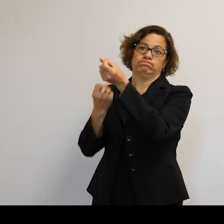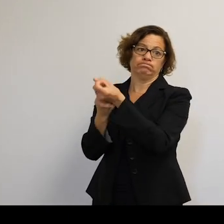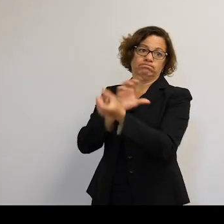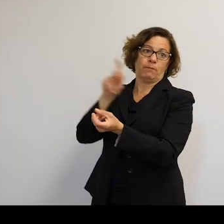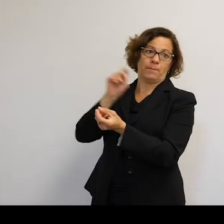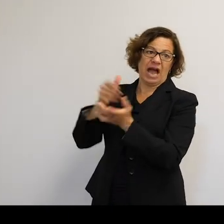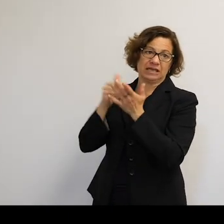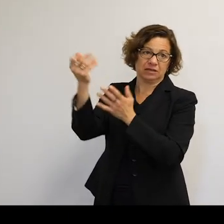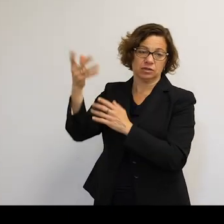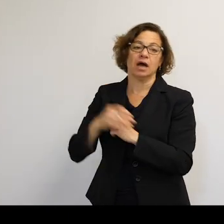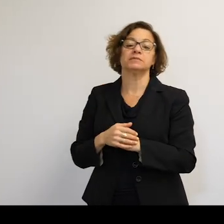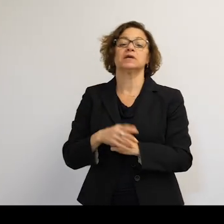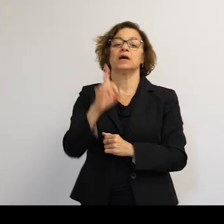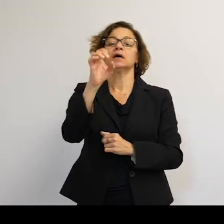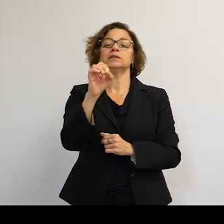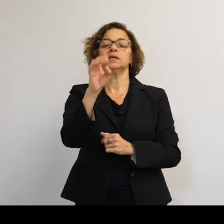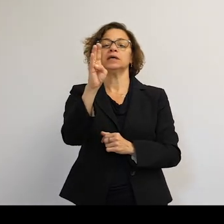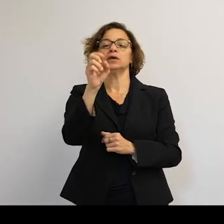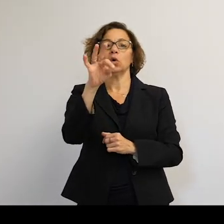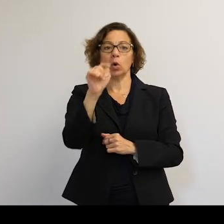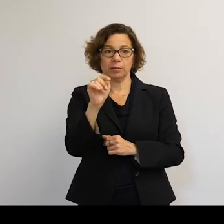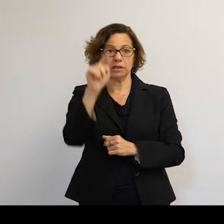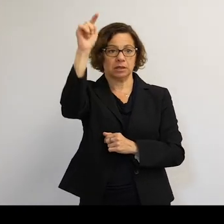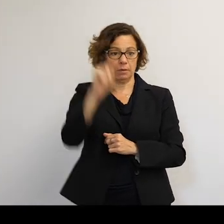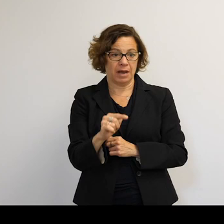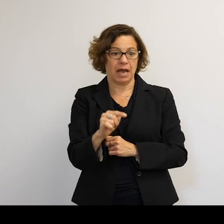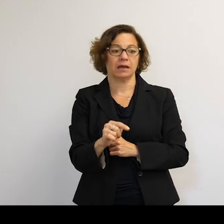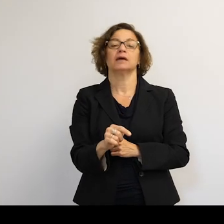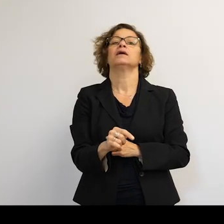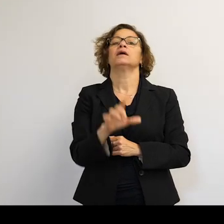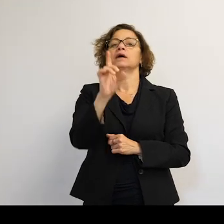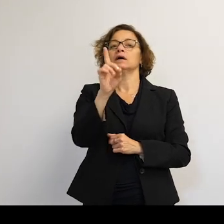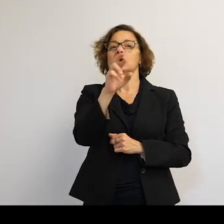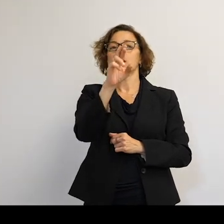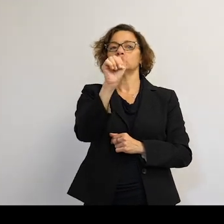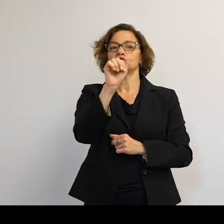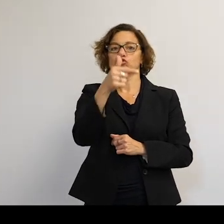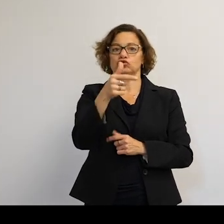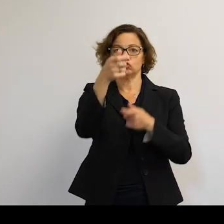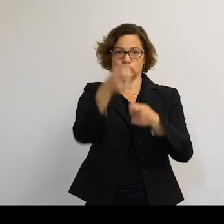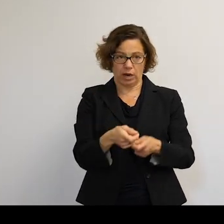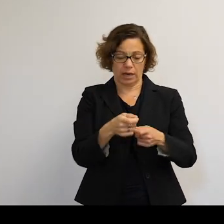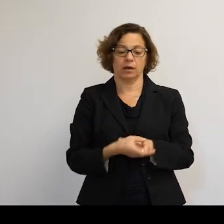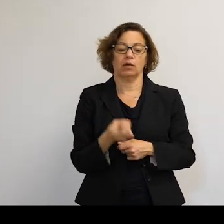Objects slowed by an atmospheric drag will eventually burn up. And objects pushed into lower orbits